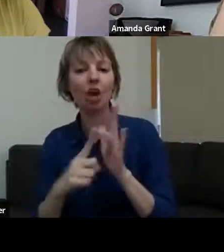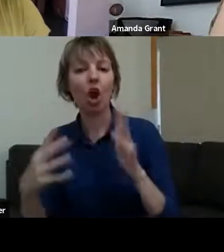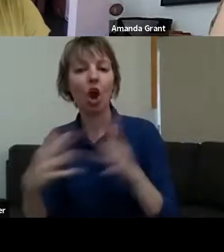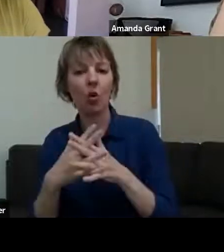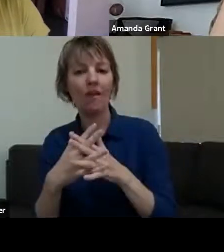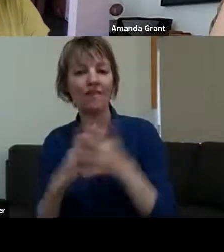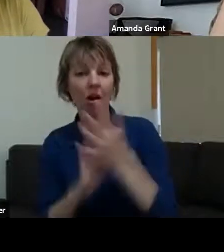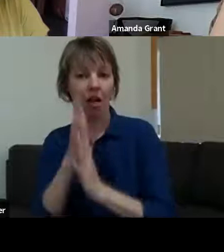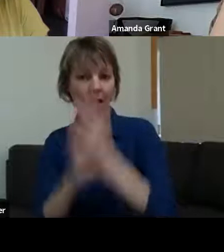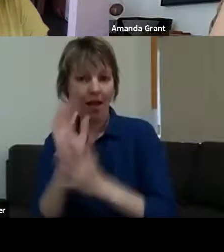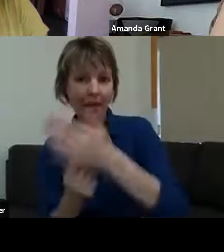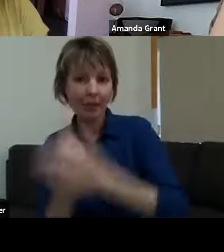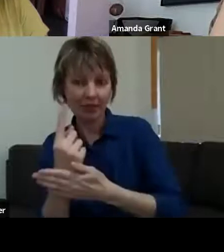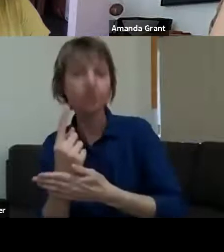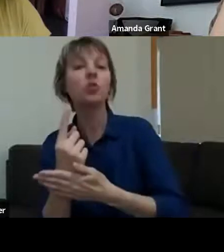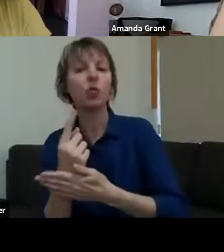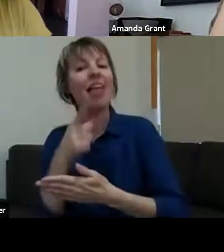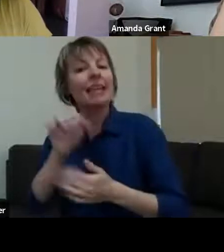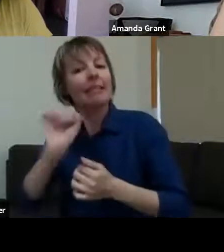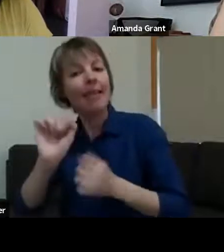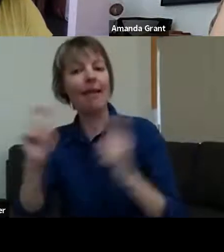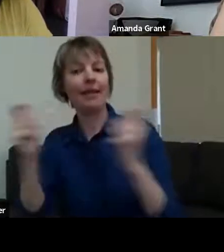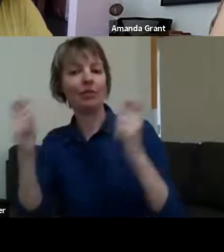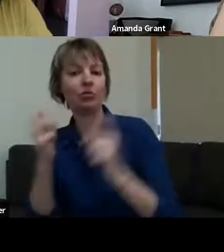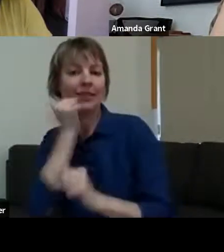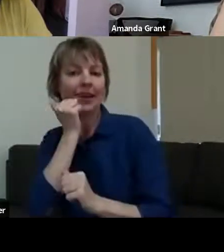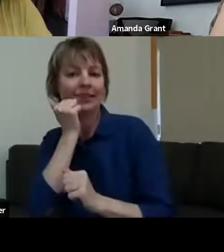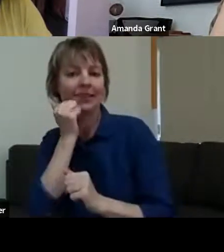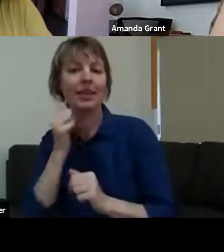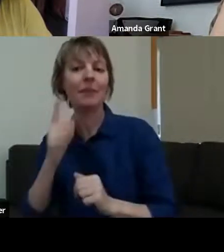everyone is as blessed as me to be able to talk about it day, every